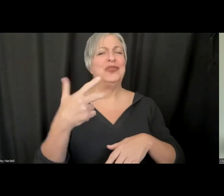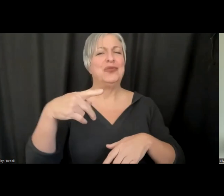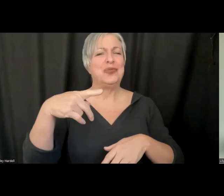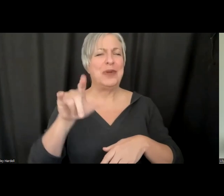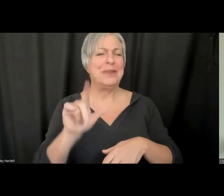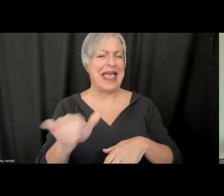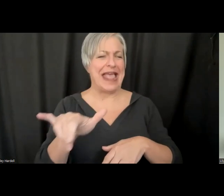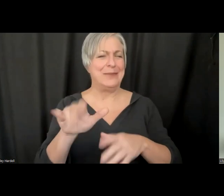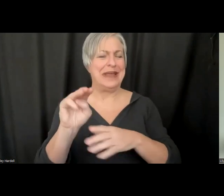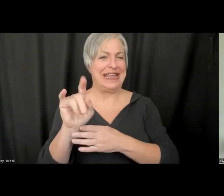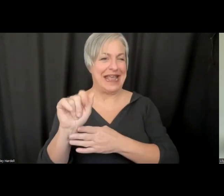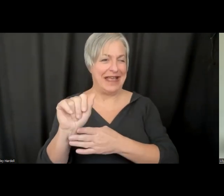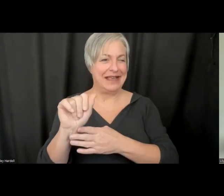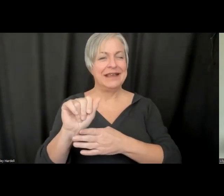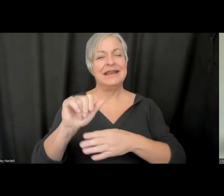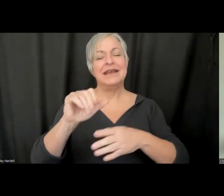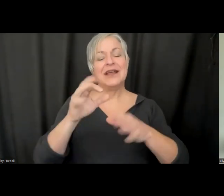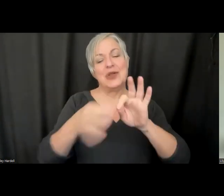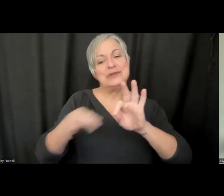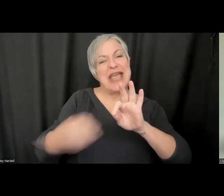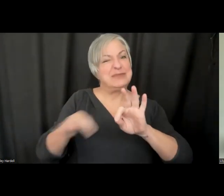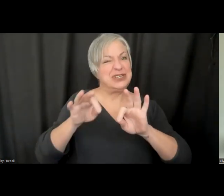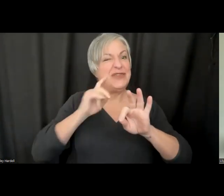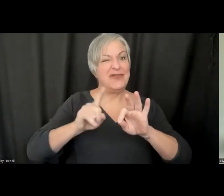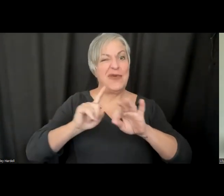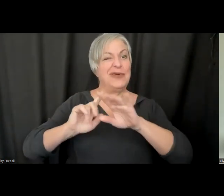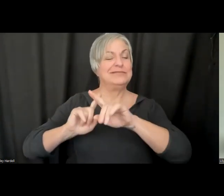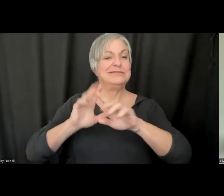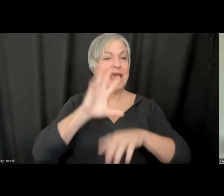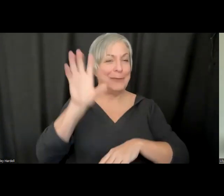closed captioning company, for ten years, and I think it is